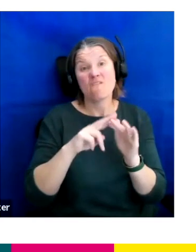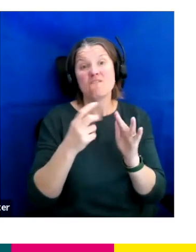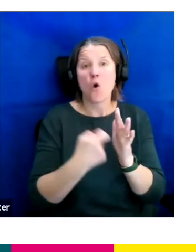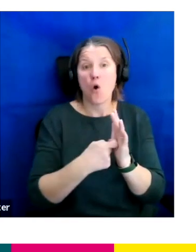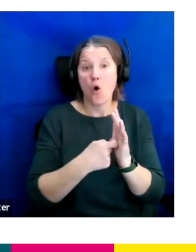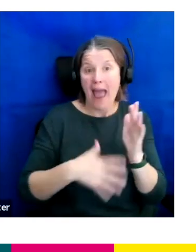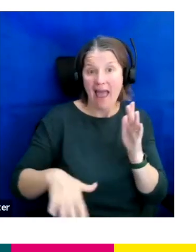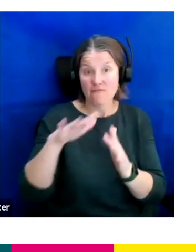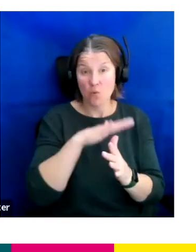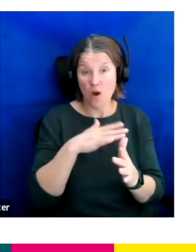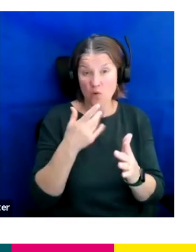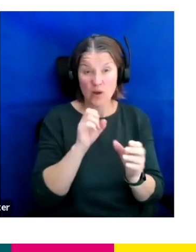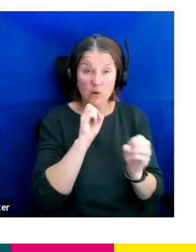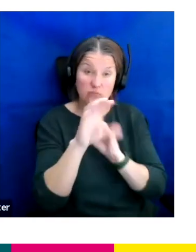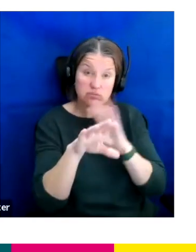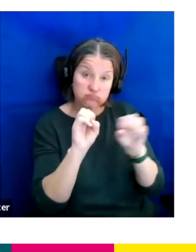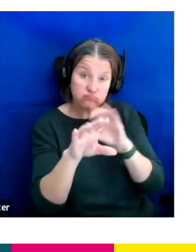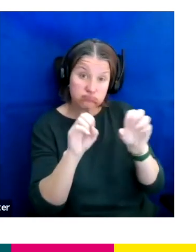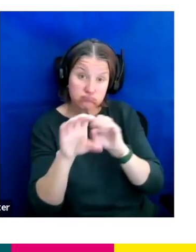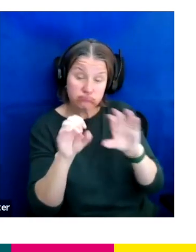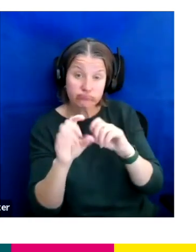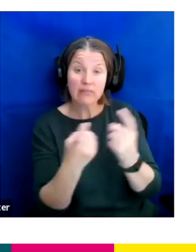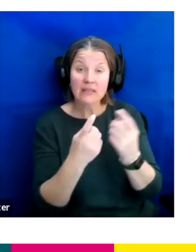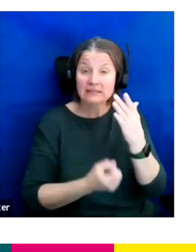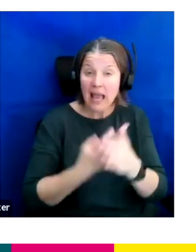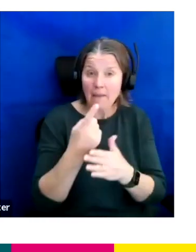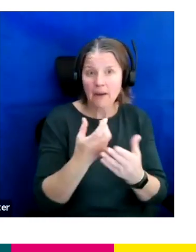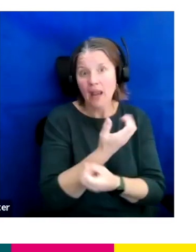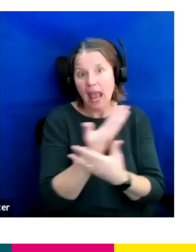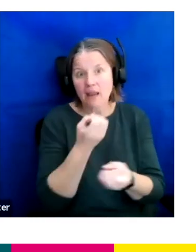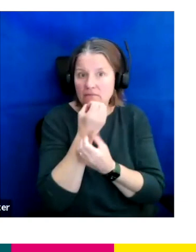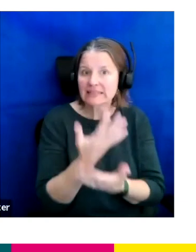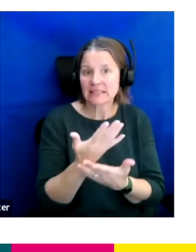business within the industry, any fantastic roles that we would like to share with you as well.